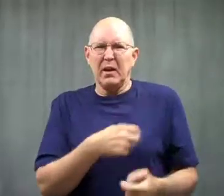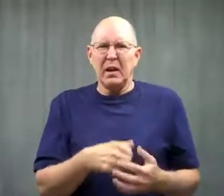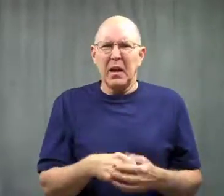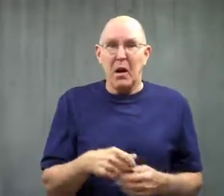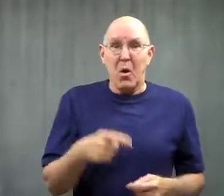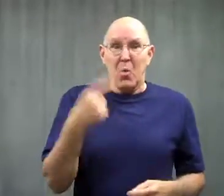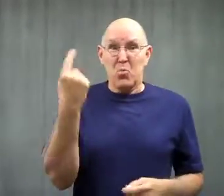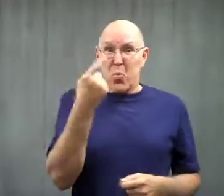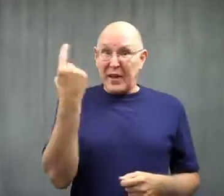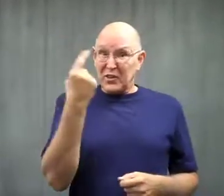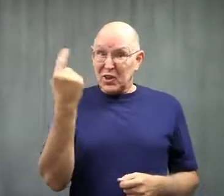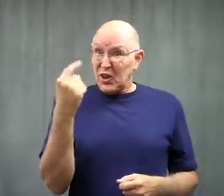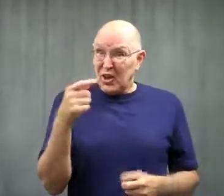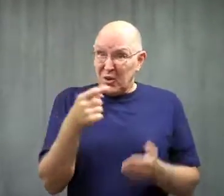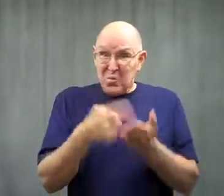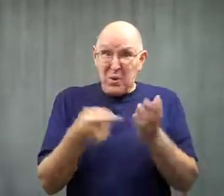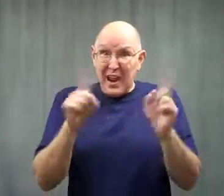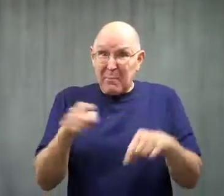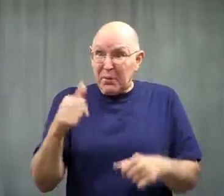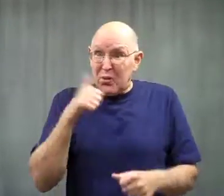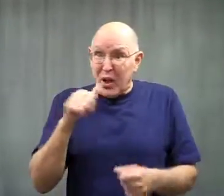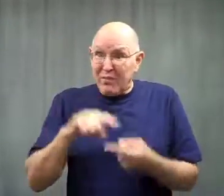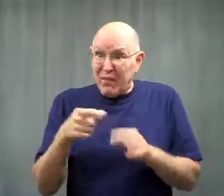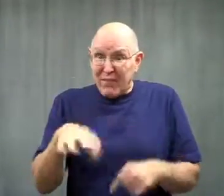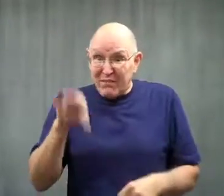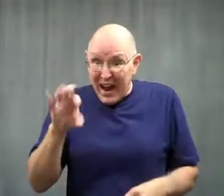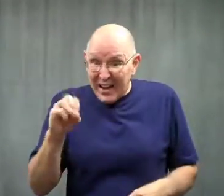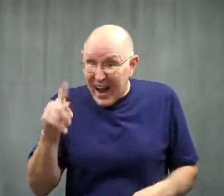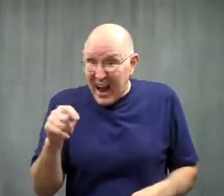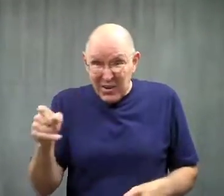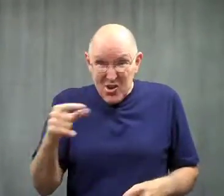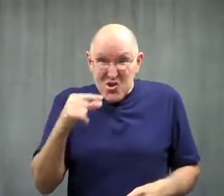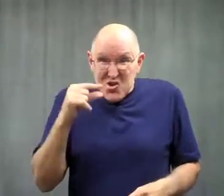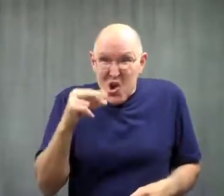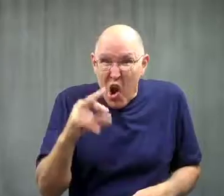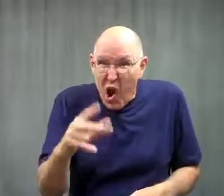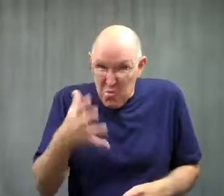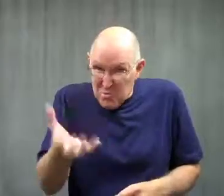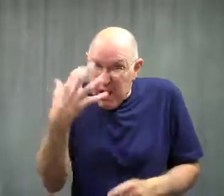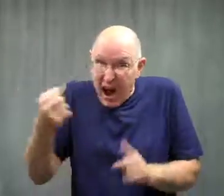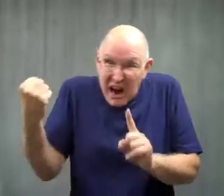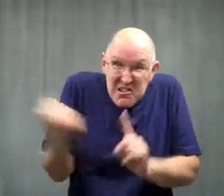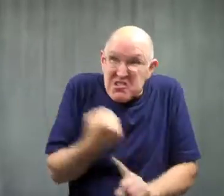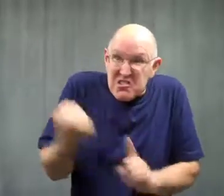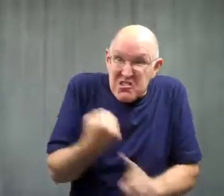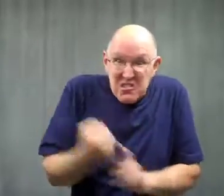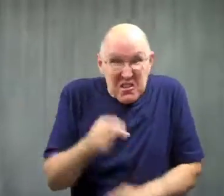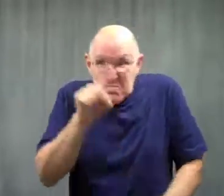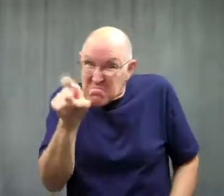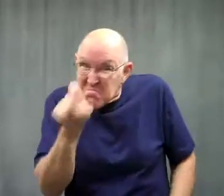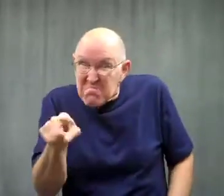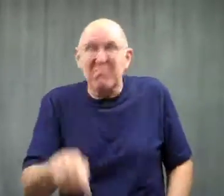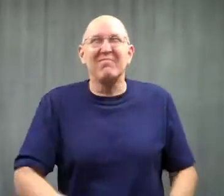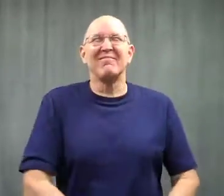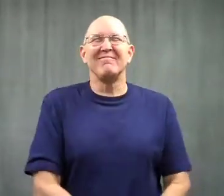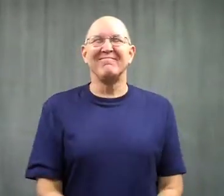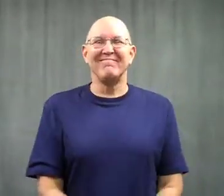I wonder what happened when his girlfriend found out? Did she get steamed and mad and beat him up?